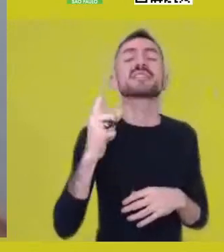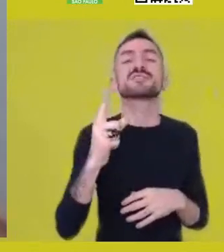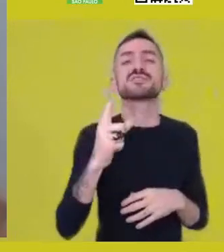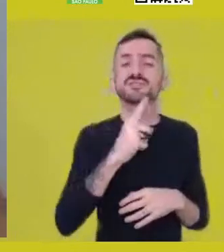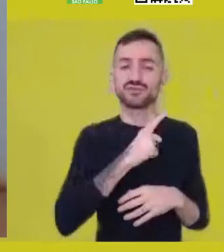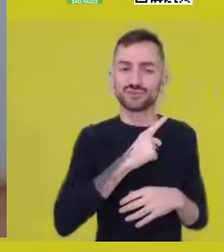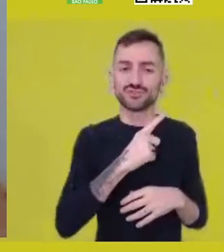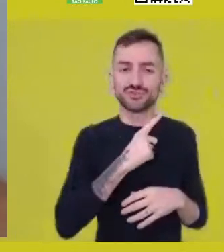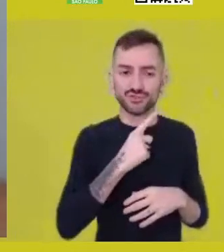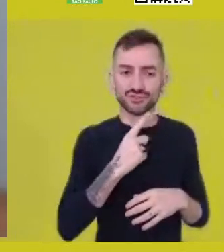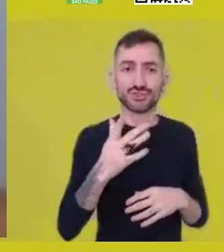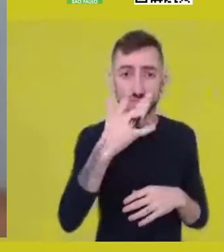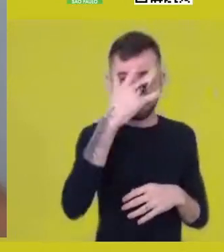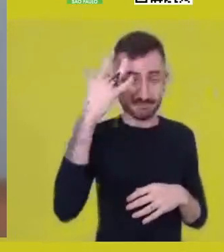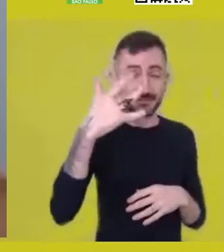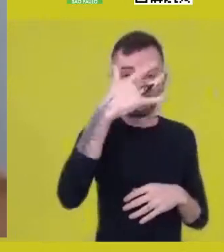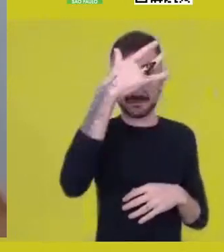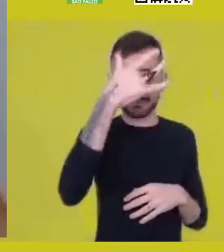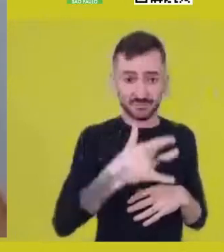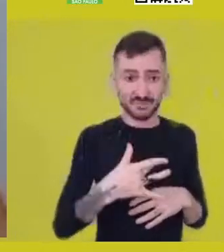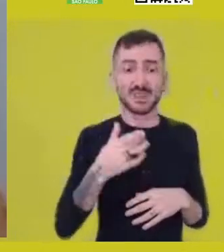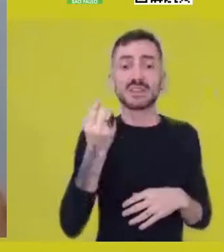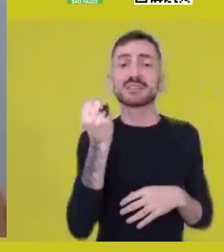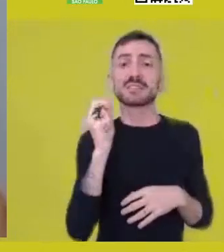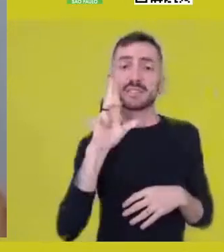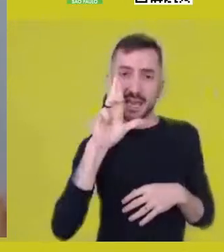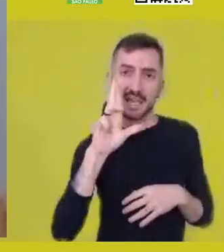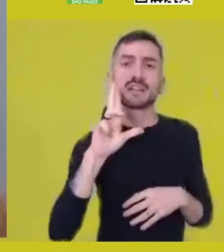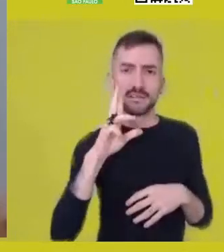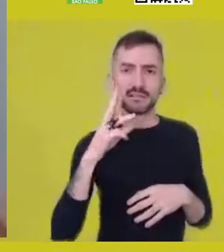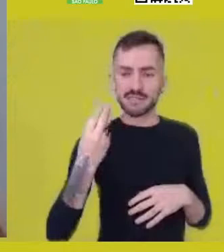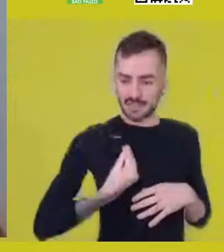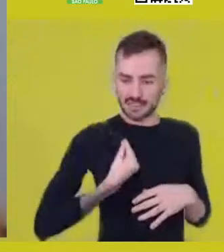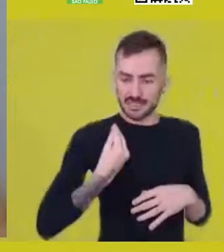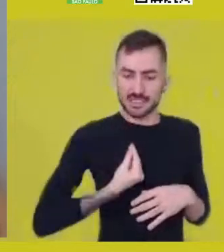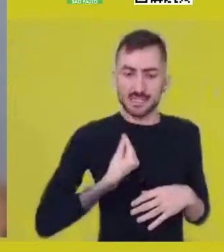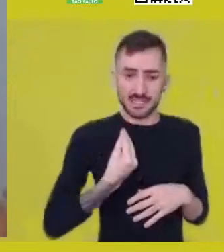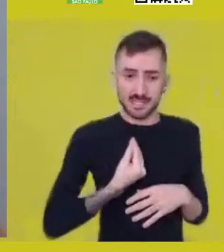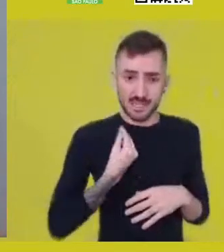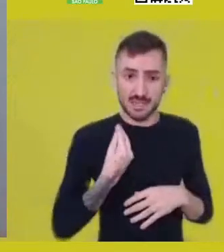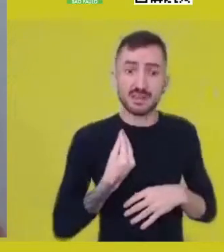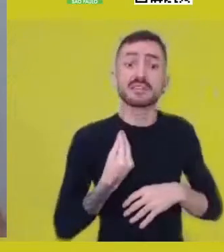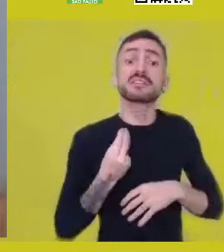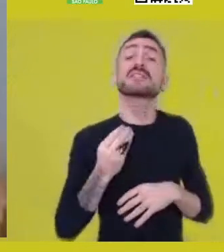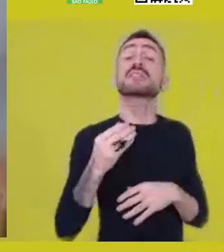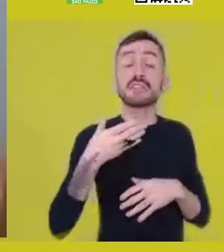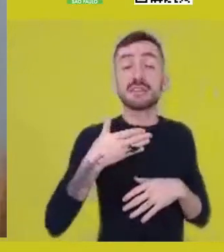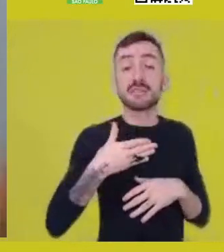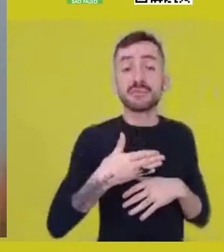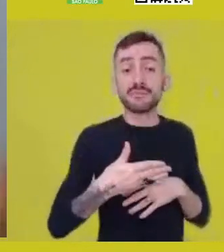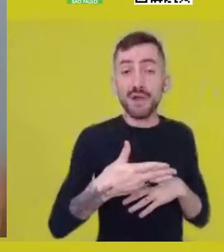in a preserved, virtual place which powers up